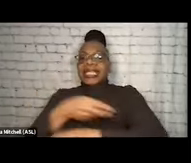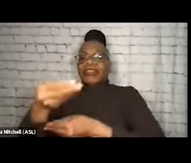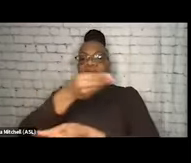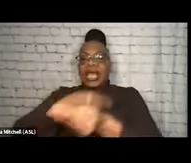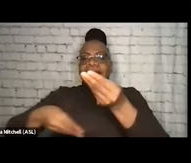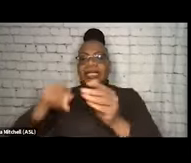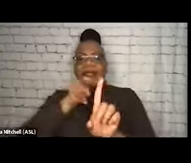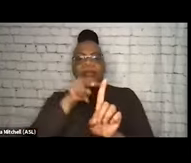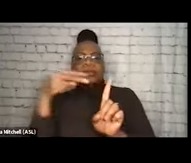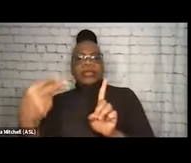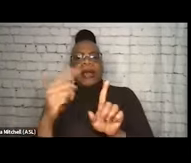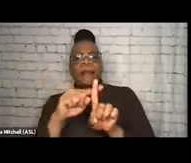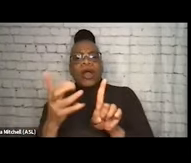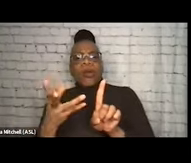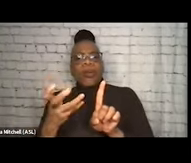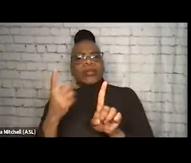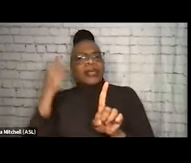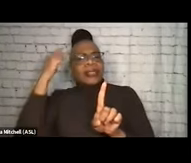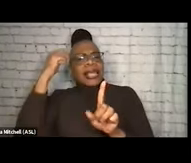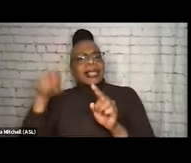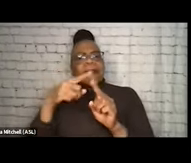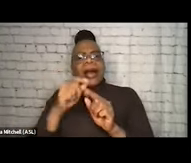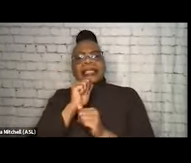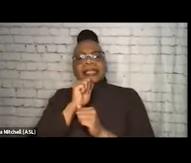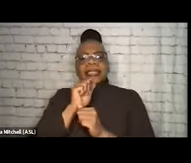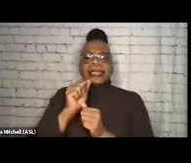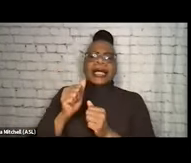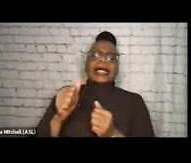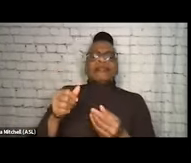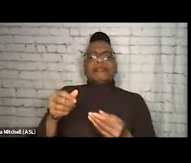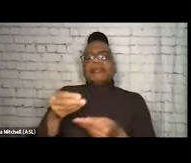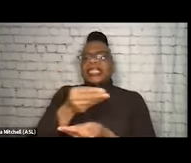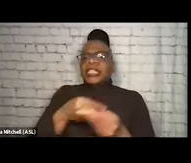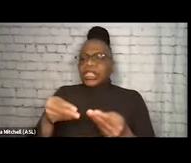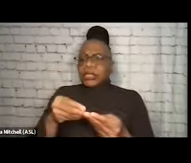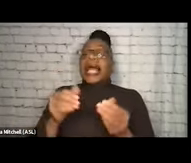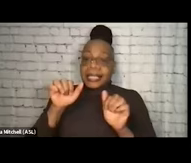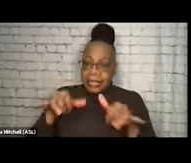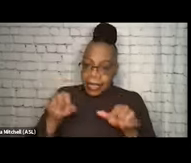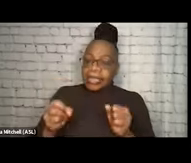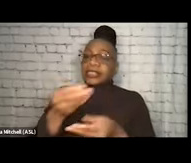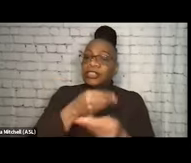you know, you may very well be familiar with a place that does exchange locally, or you may be working in a place that does it yourself. What does harm reduction offer?